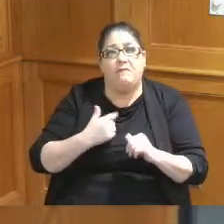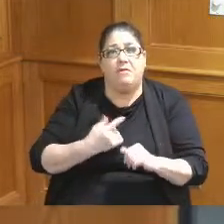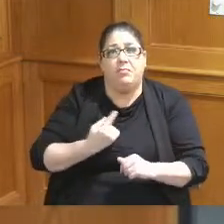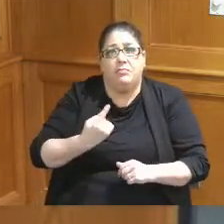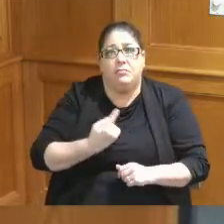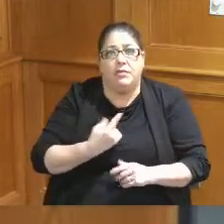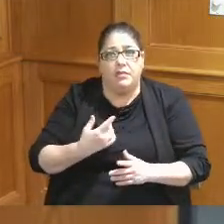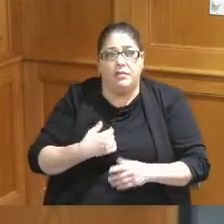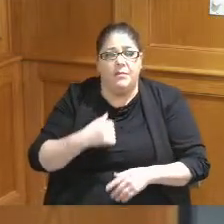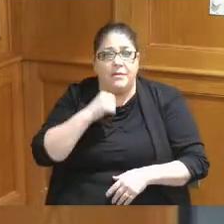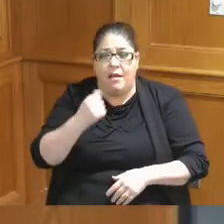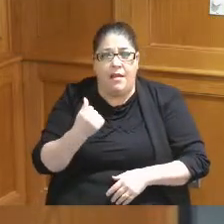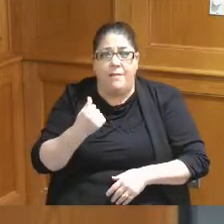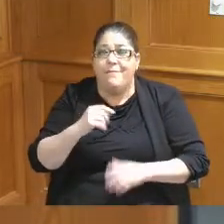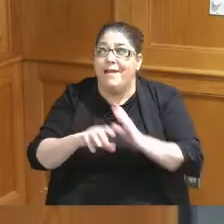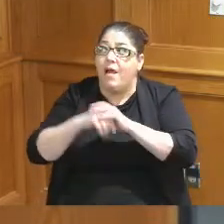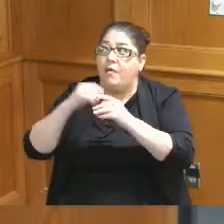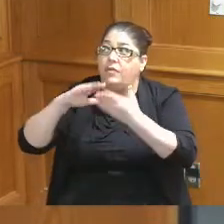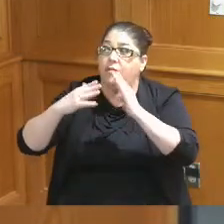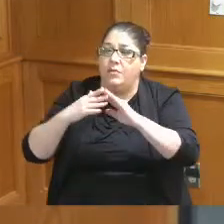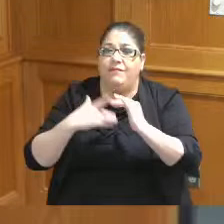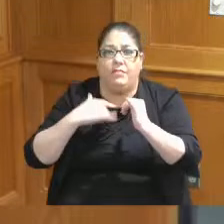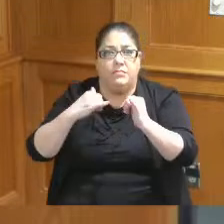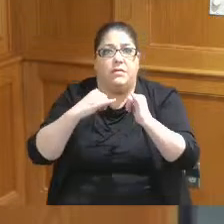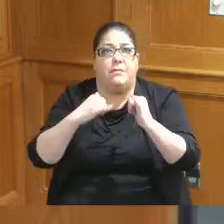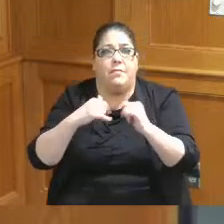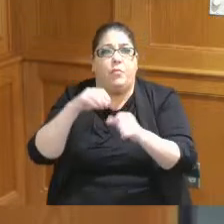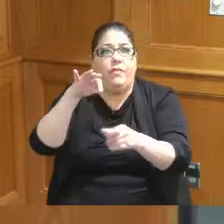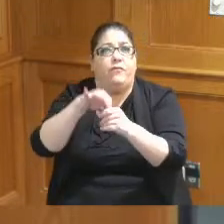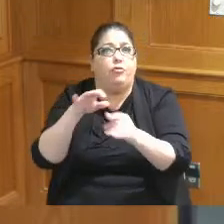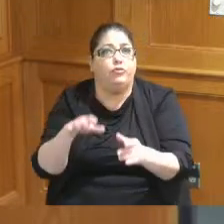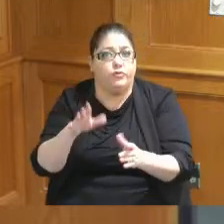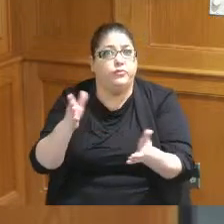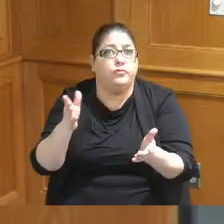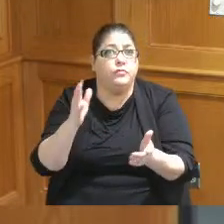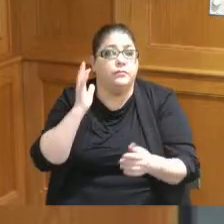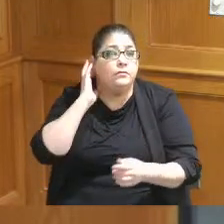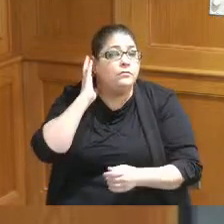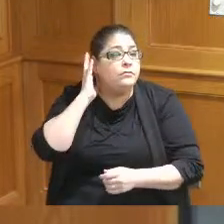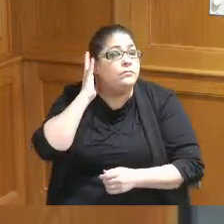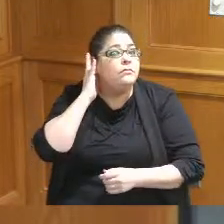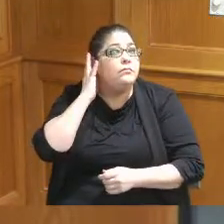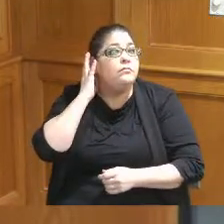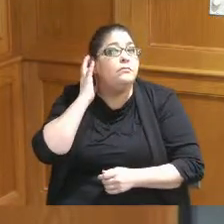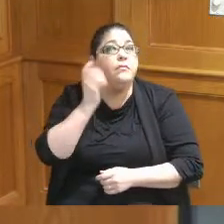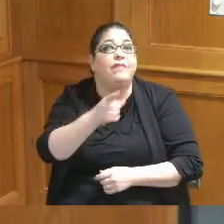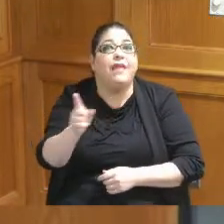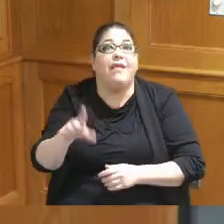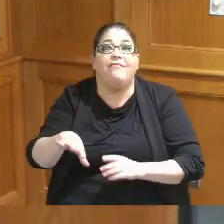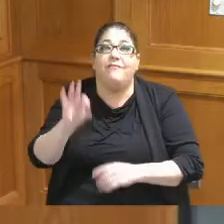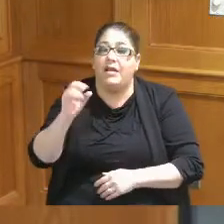in the minority out there with the voters who when they find out it's only 12,000 square feet when